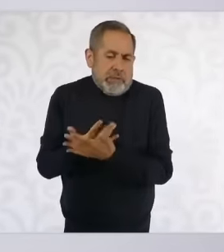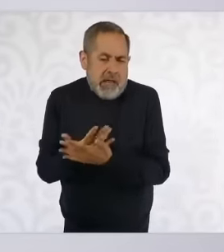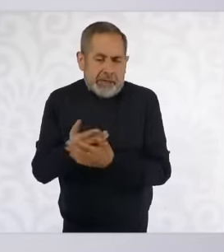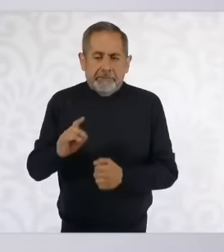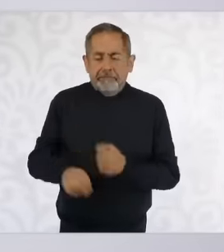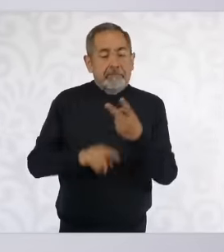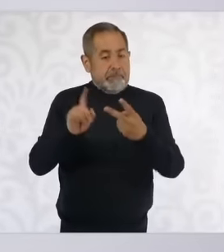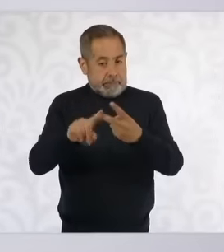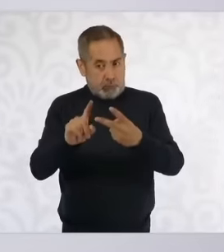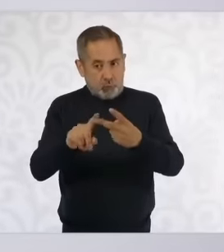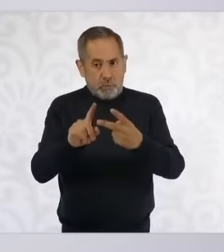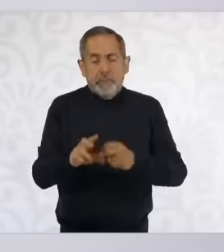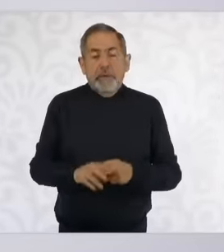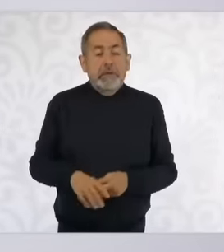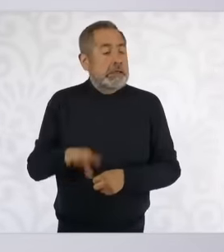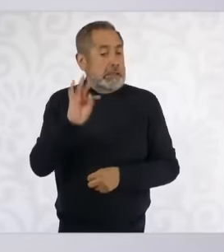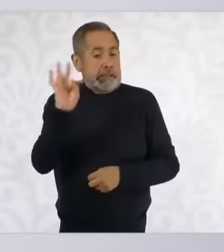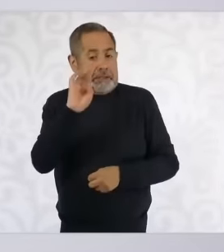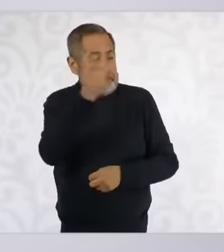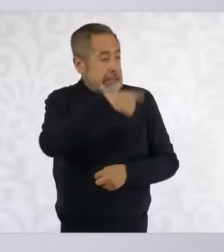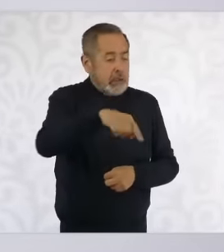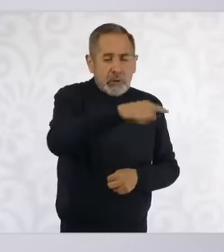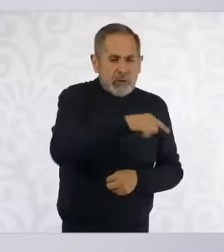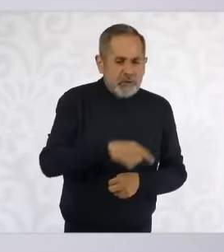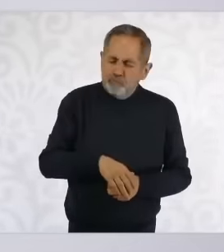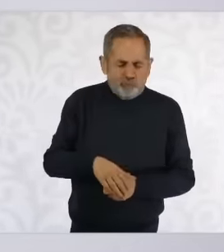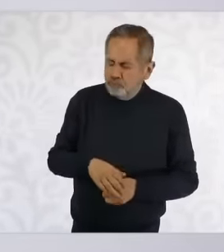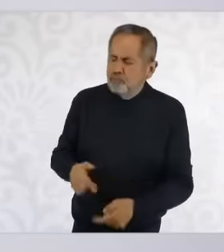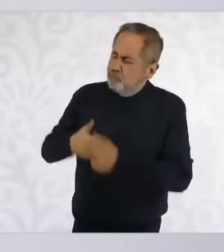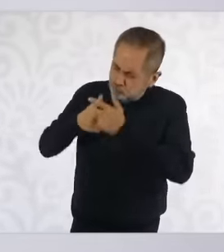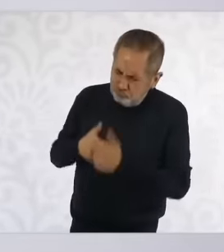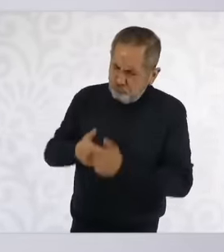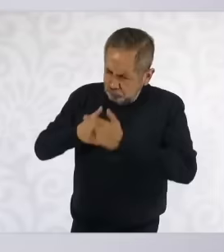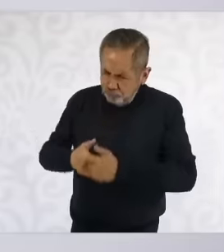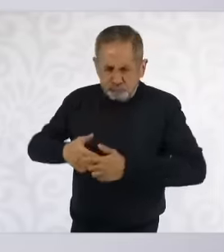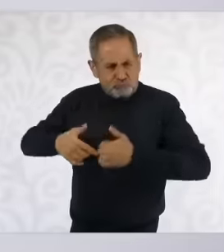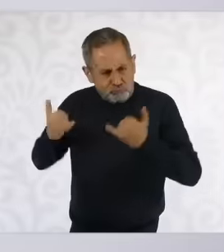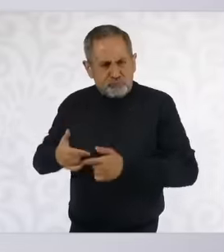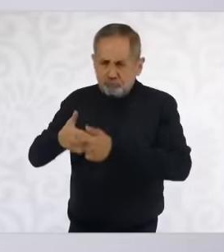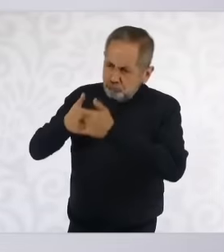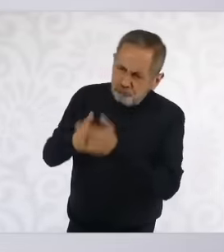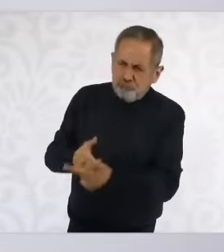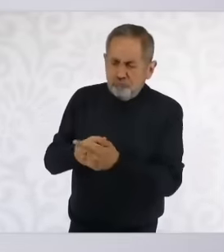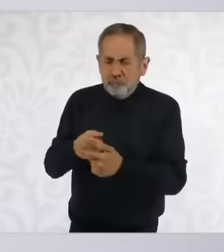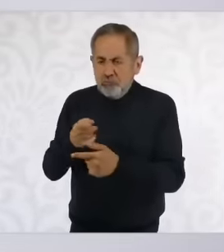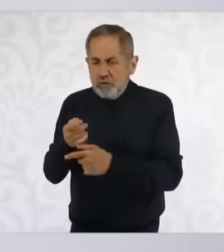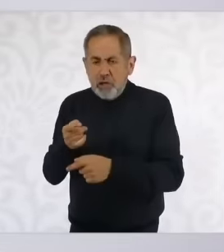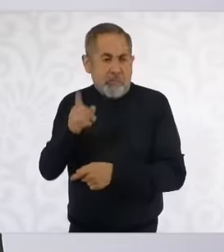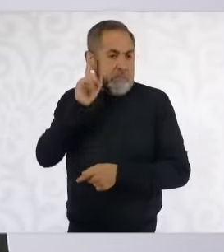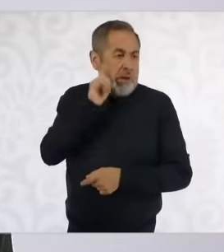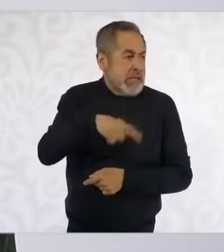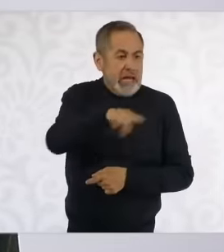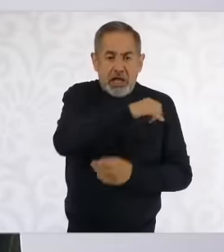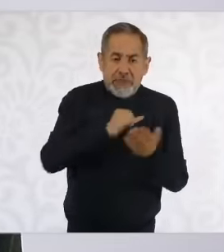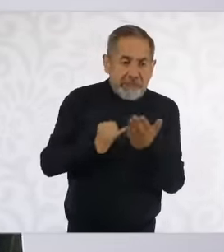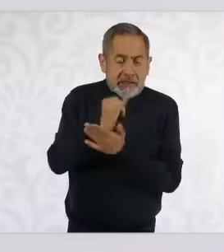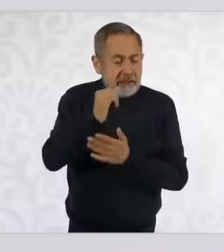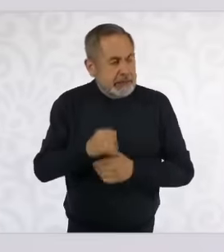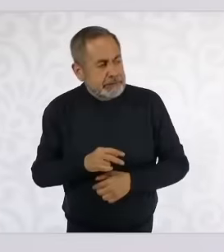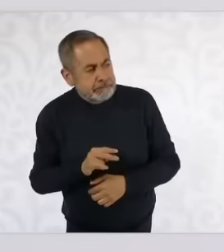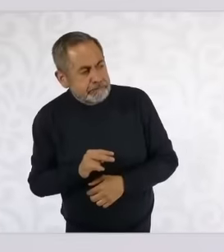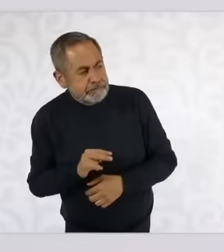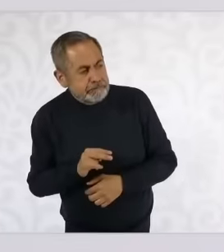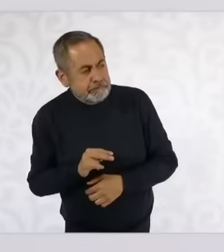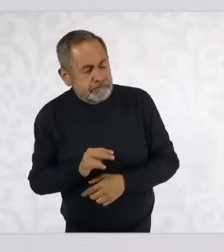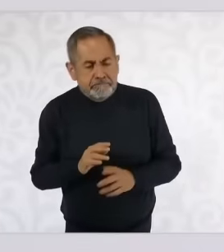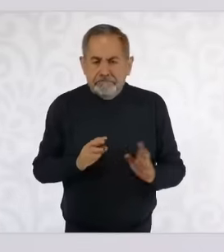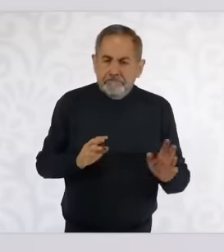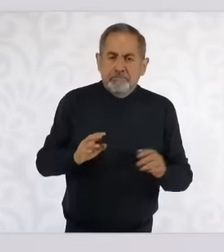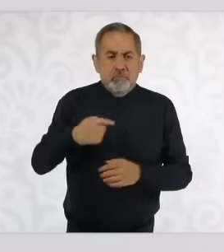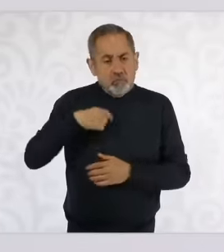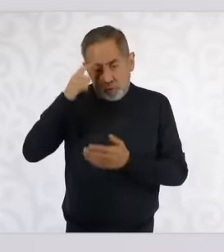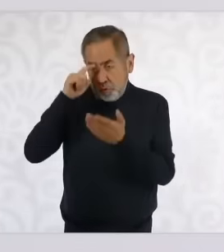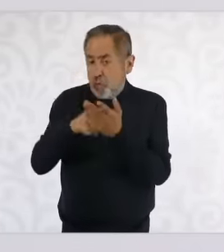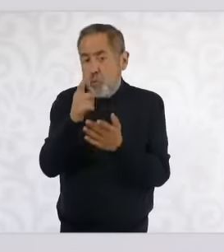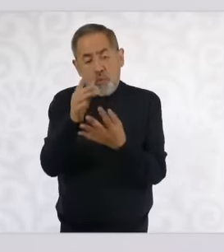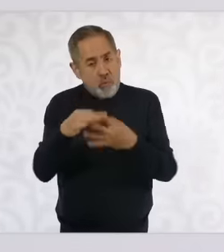yes. They insist on deciding tomorrow, I think it's worth it and this is very important